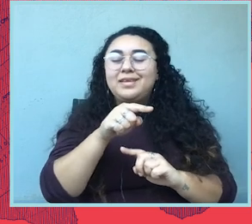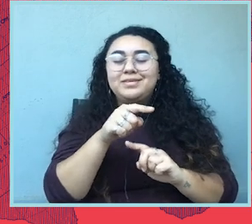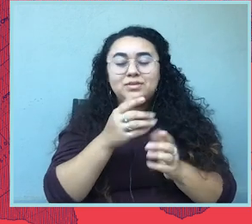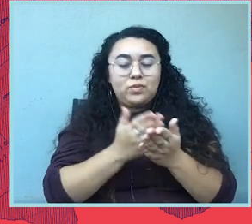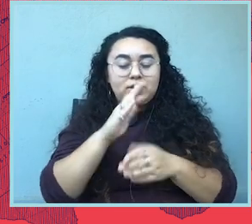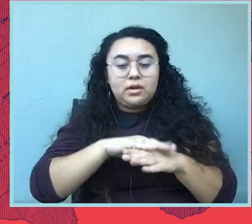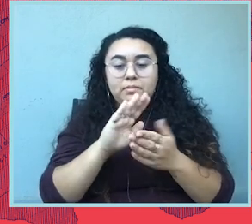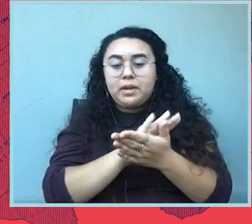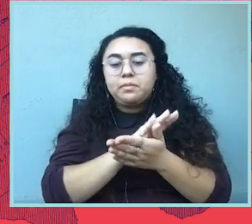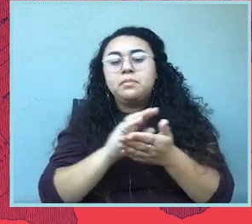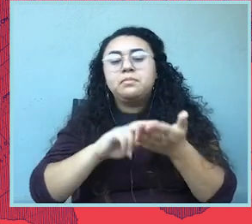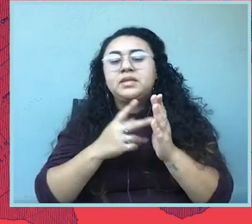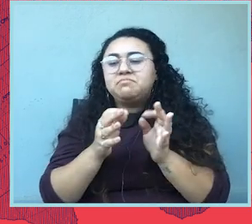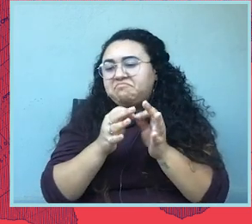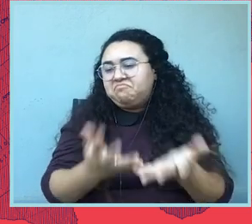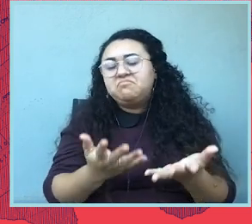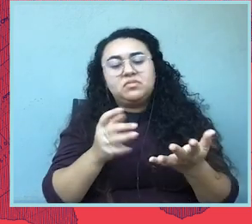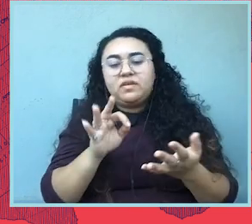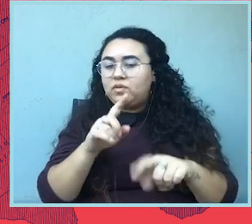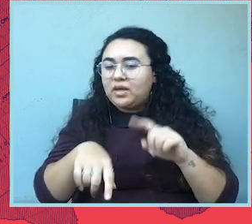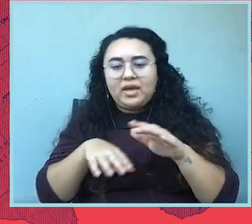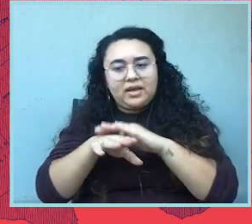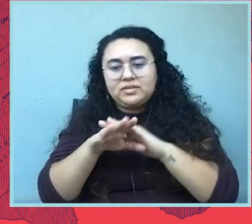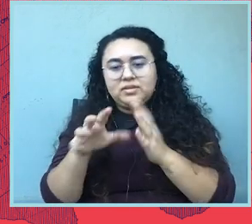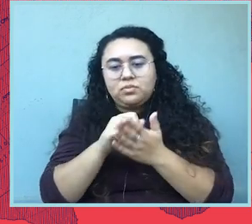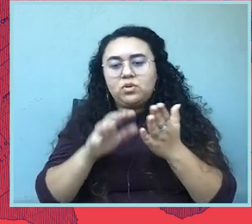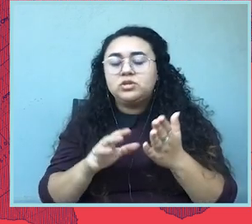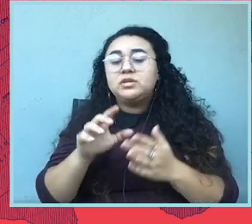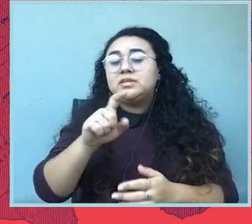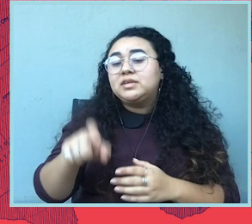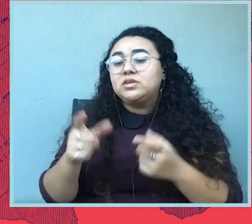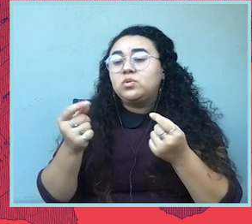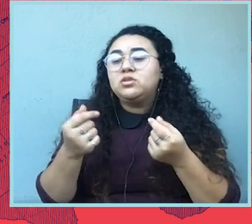And so what Texas has done is a cynical attempt to push abortion out of reach by banning it